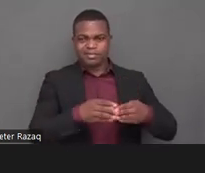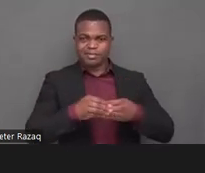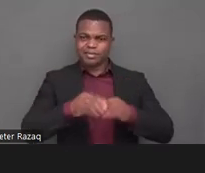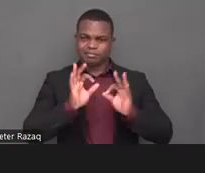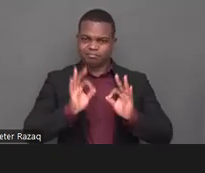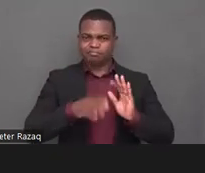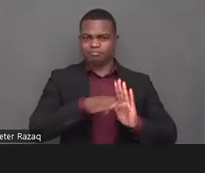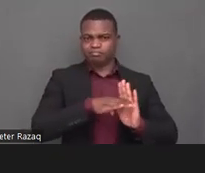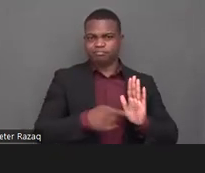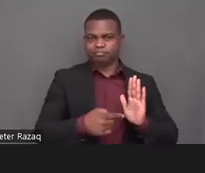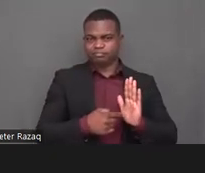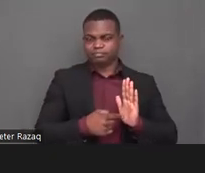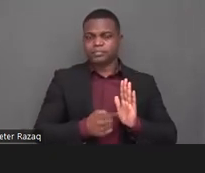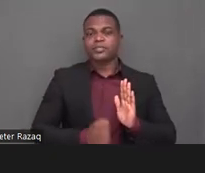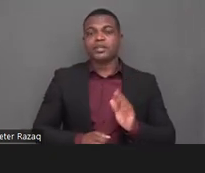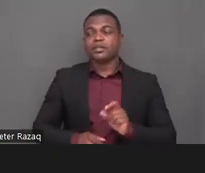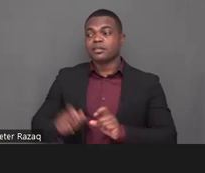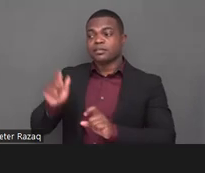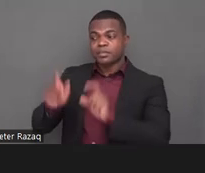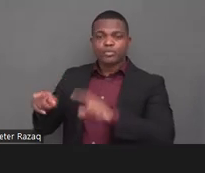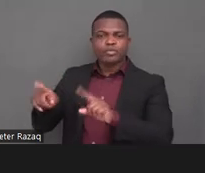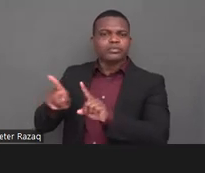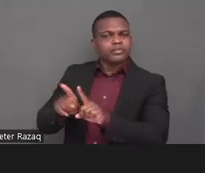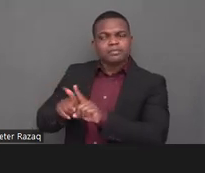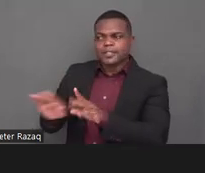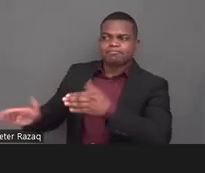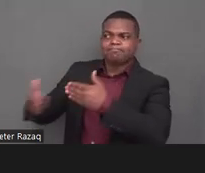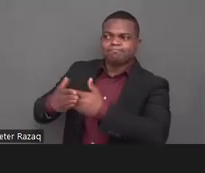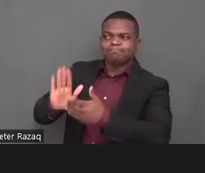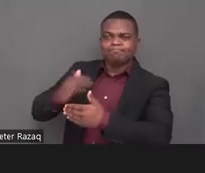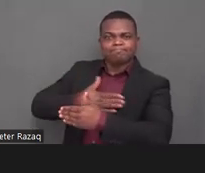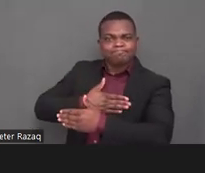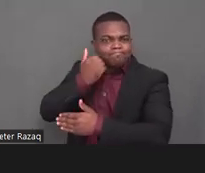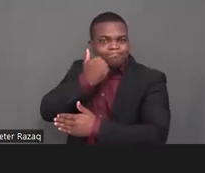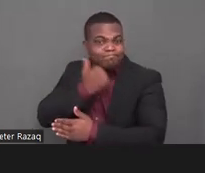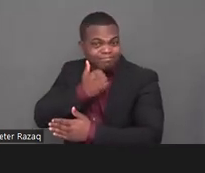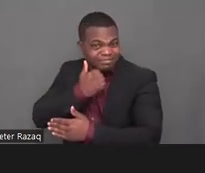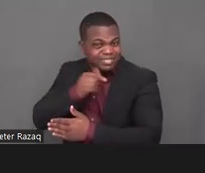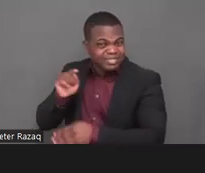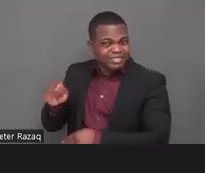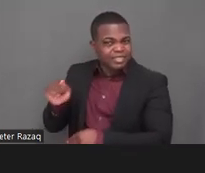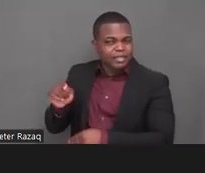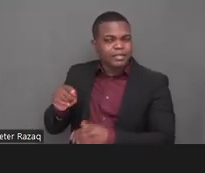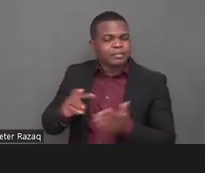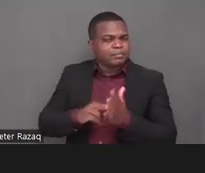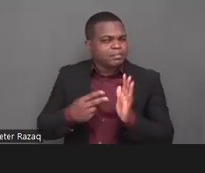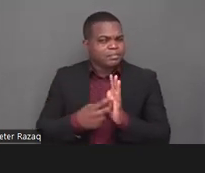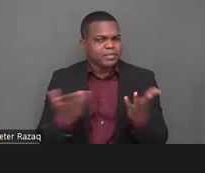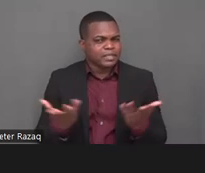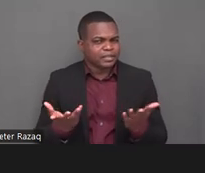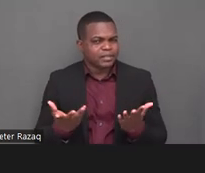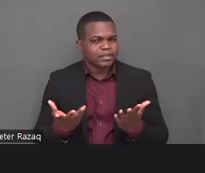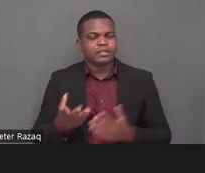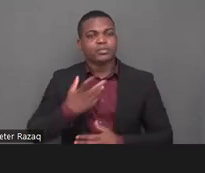institutionalization to be a profound and complex violation of a person's human rights it